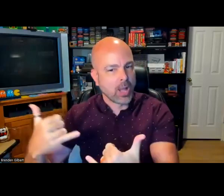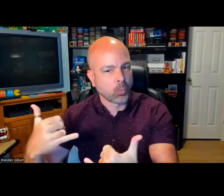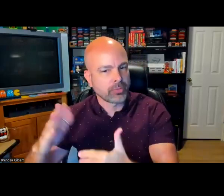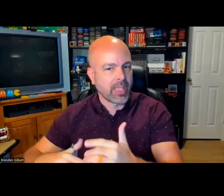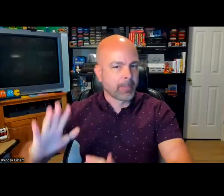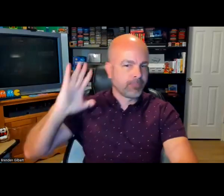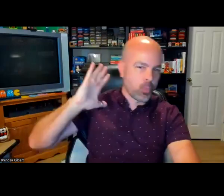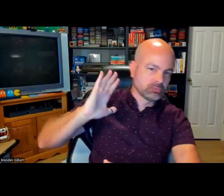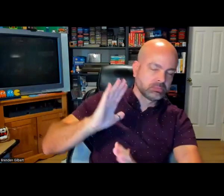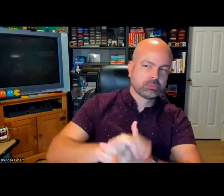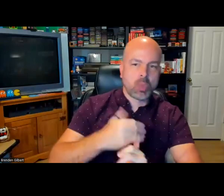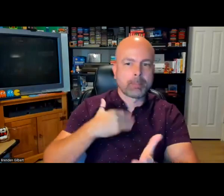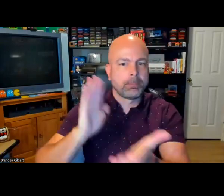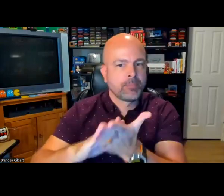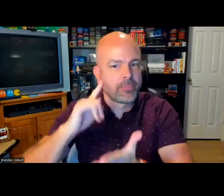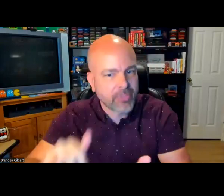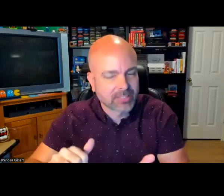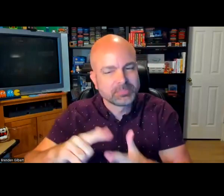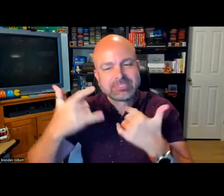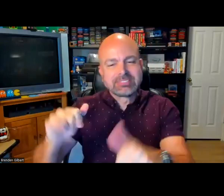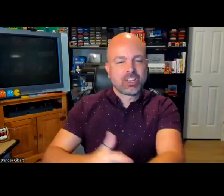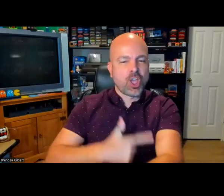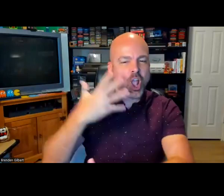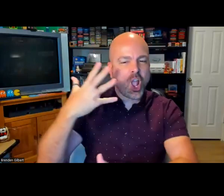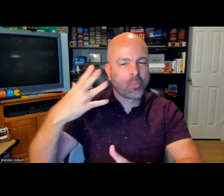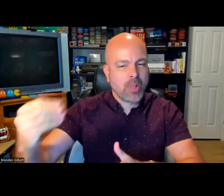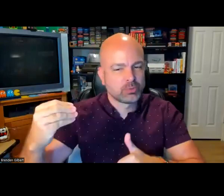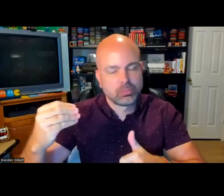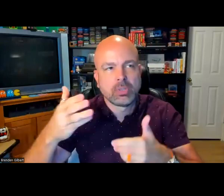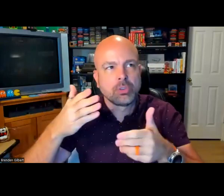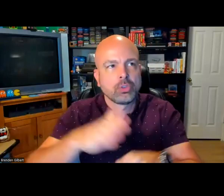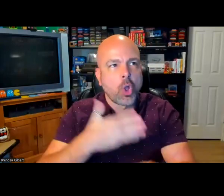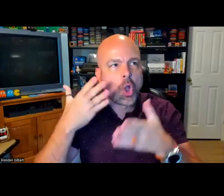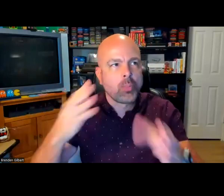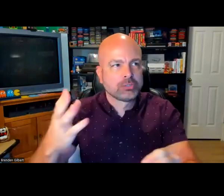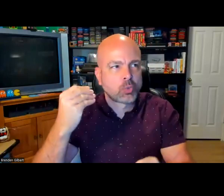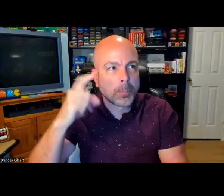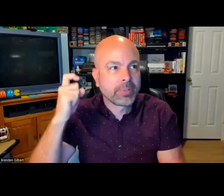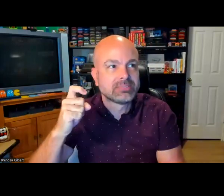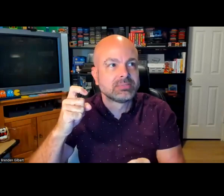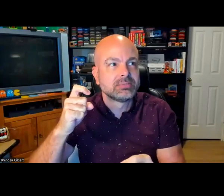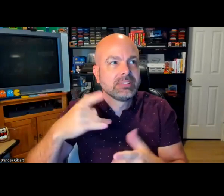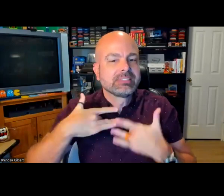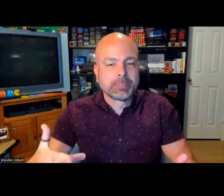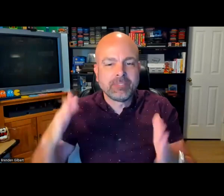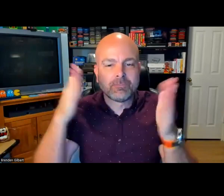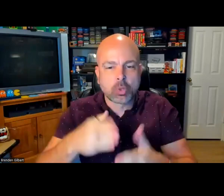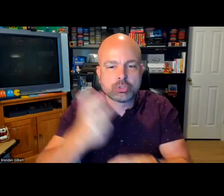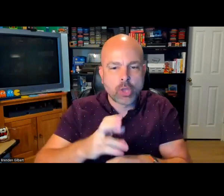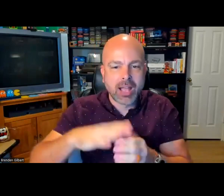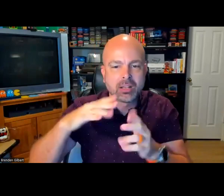who are exposed to it, it seems to be more exposed now, so people just getting started in their careers are thinking about